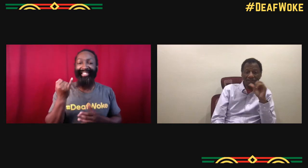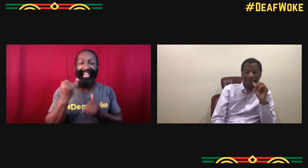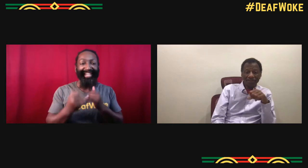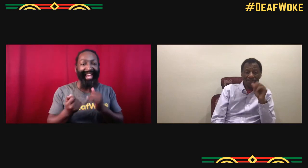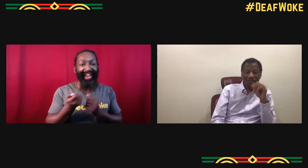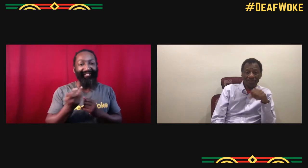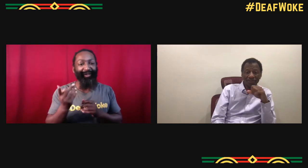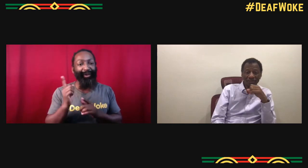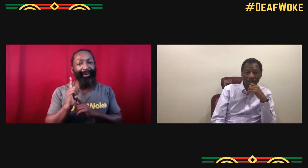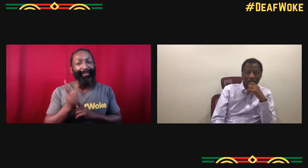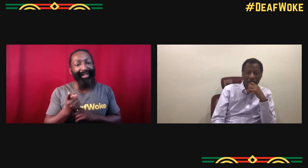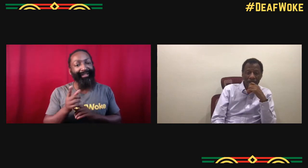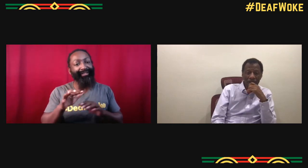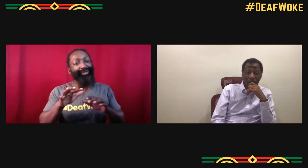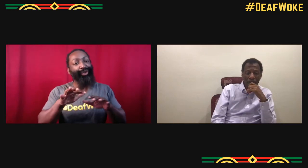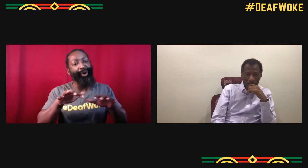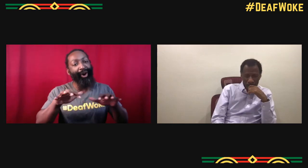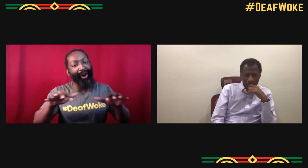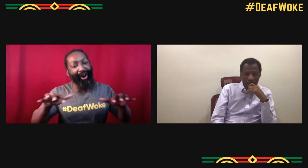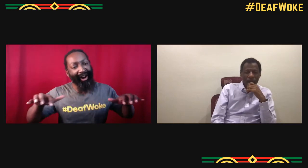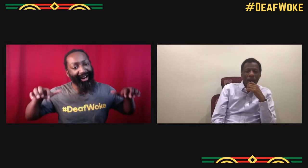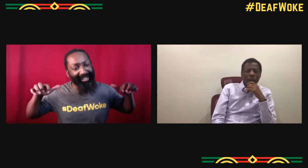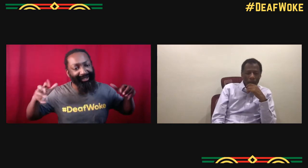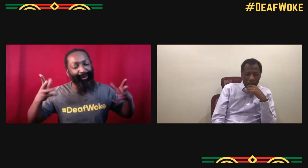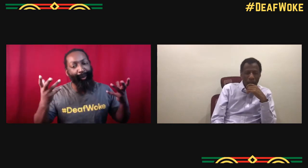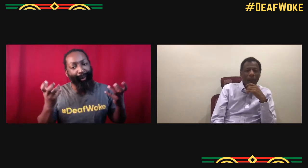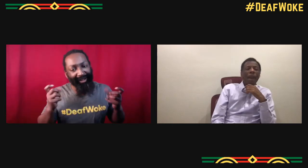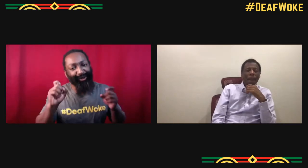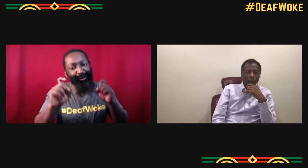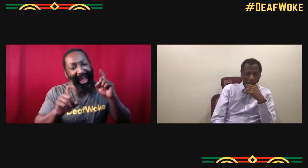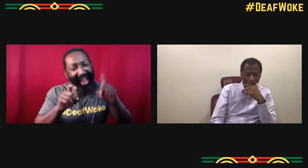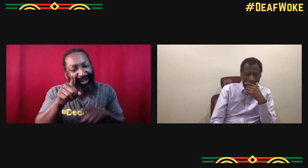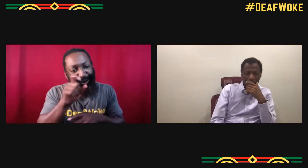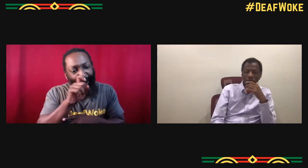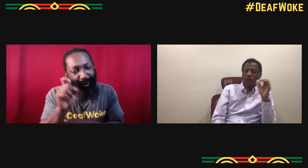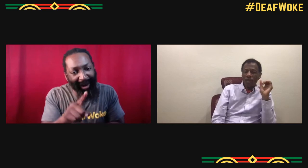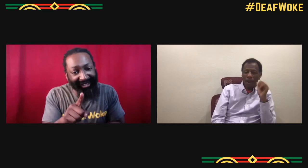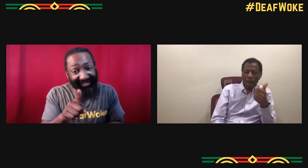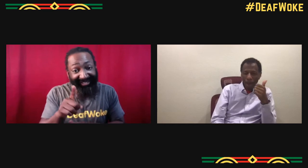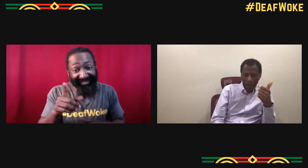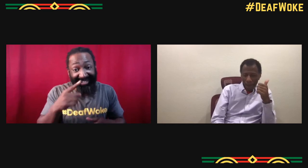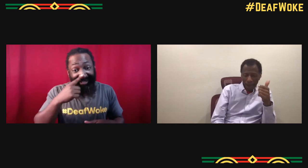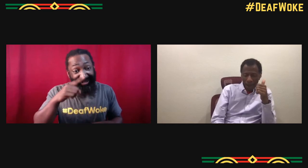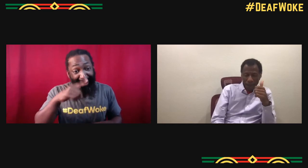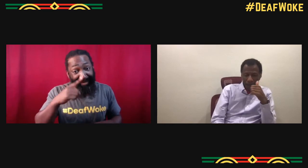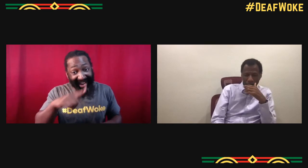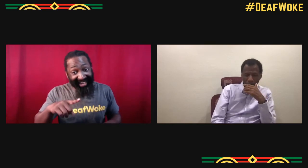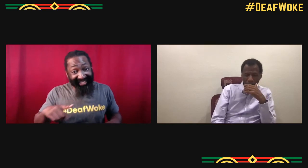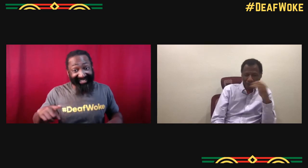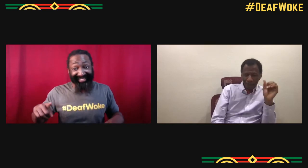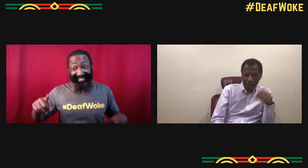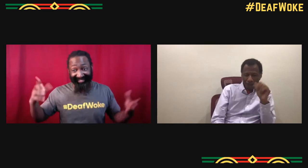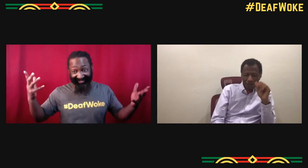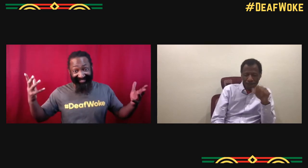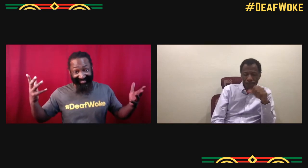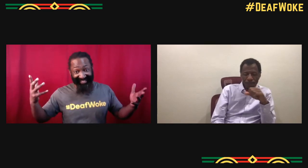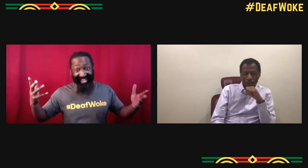I don't wanna be greedy with your time, we're almost finished, but I do wanna give the audience an opportunity to ask you some questions,